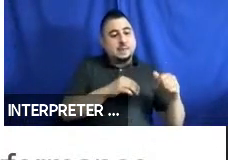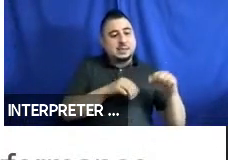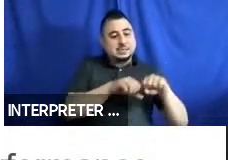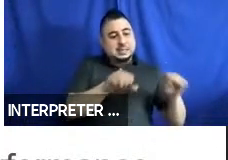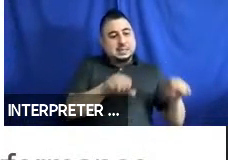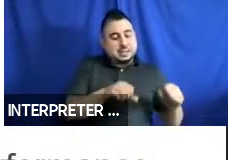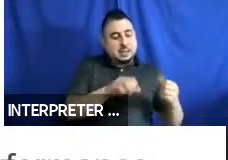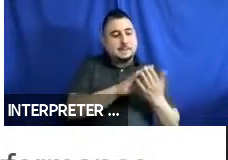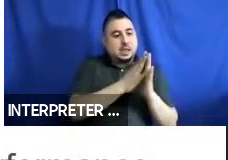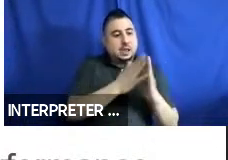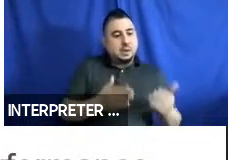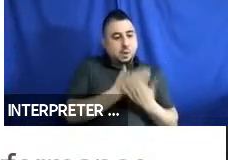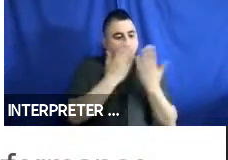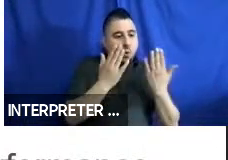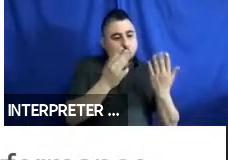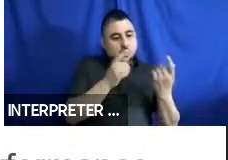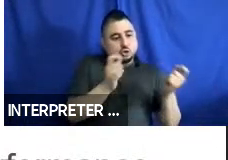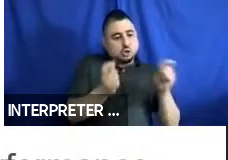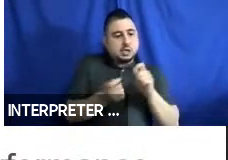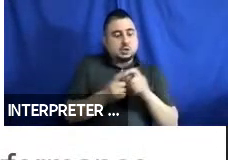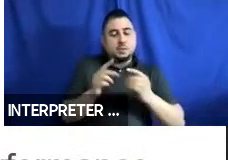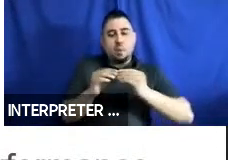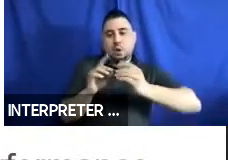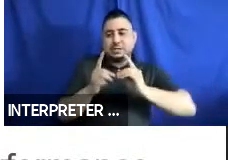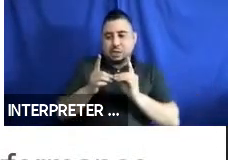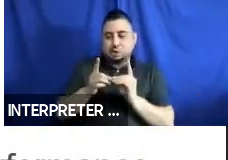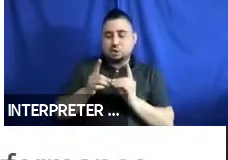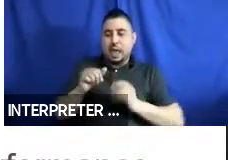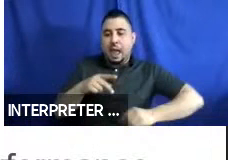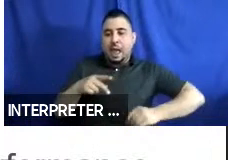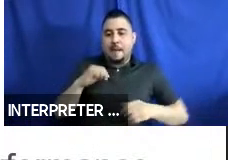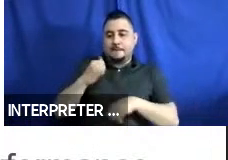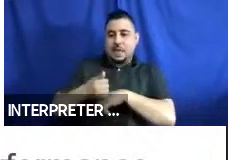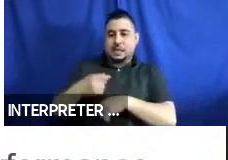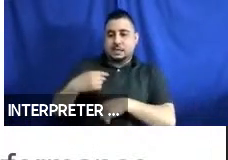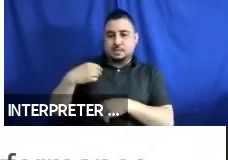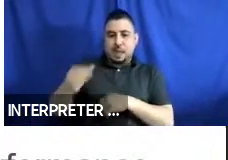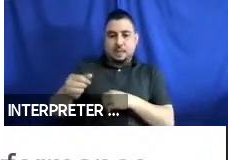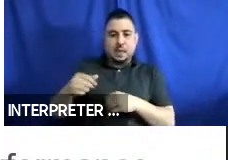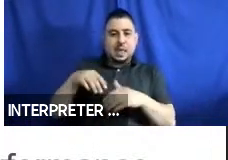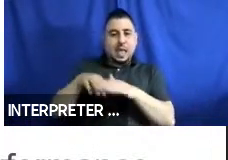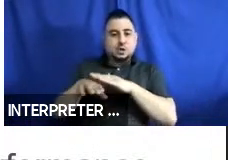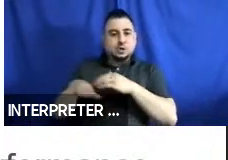obsolete as we move towards digital and more app based payment, the entry location, seating